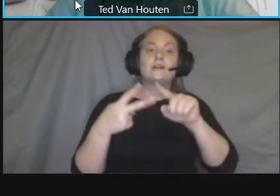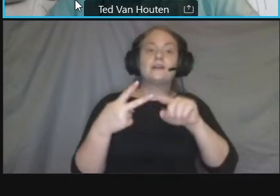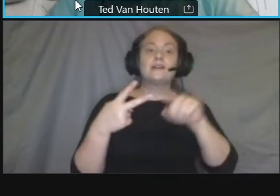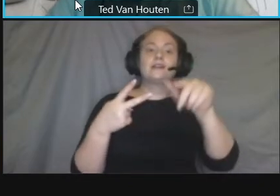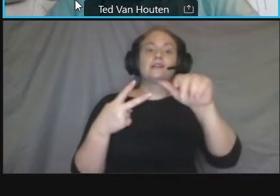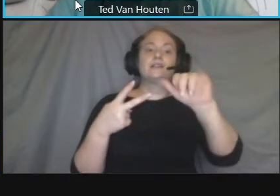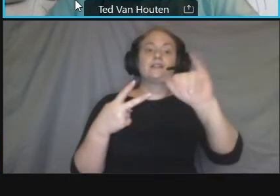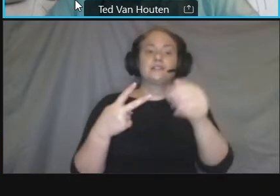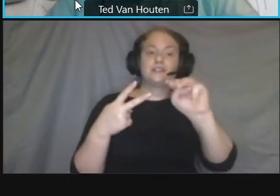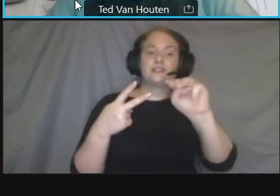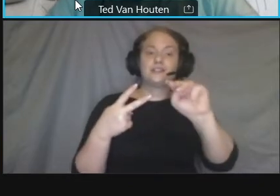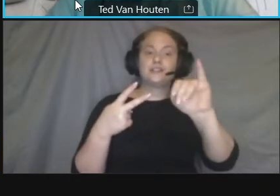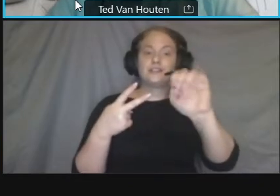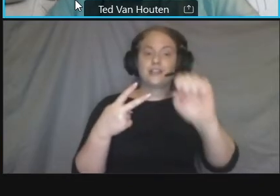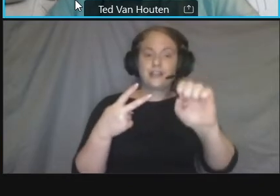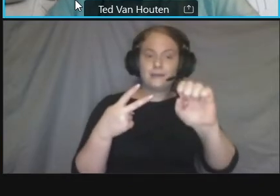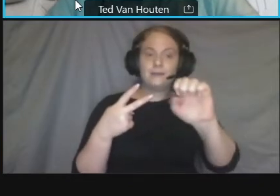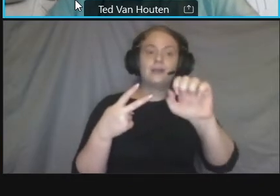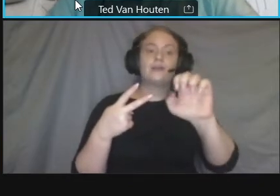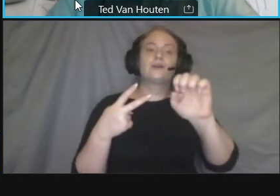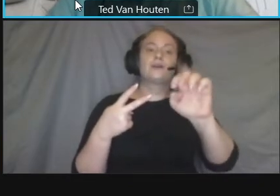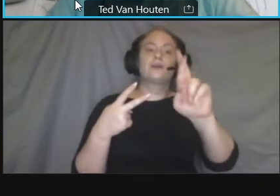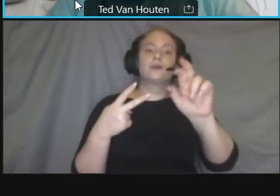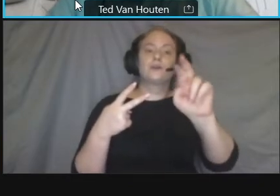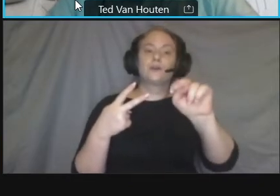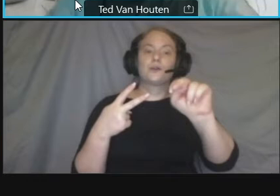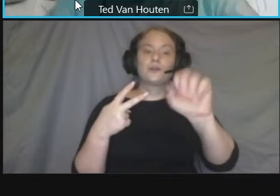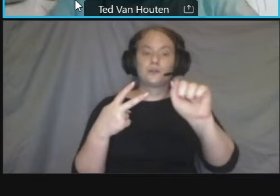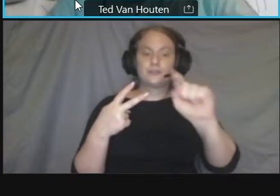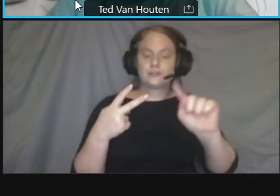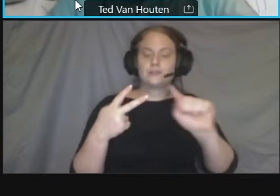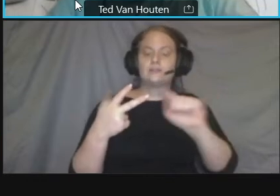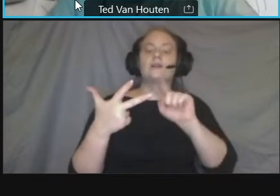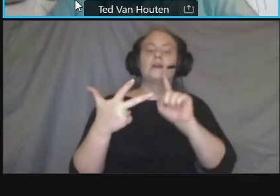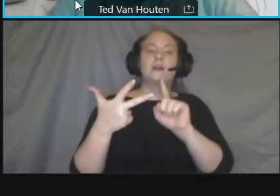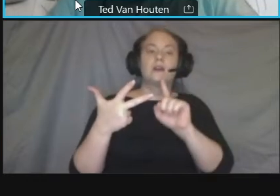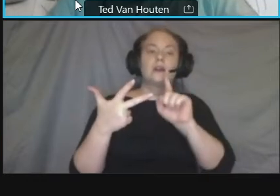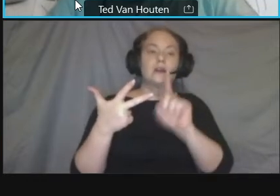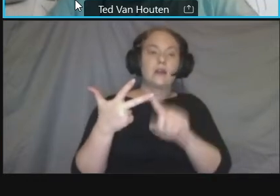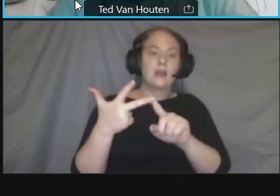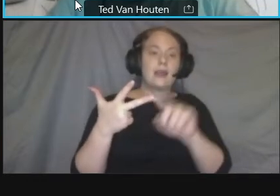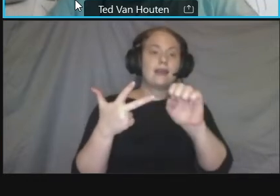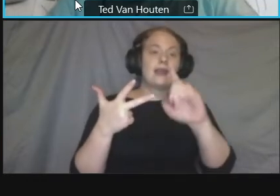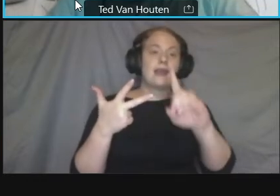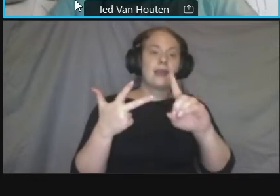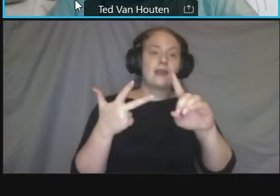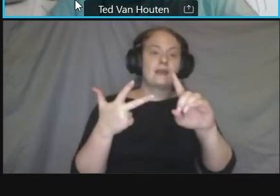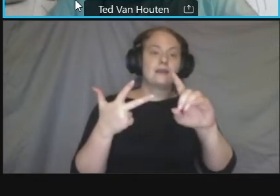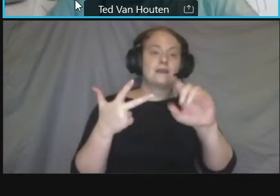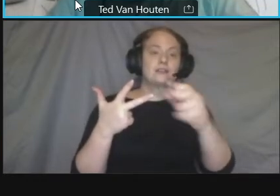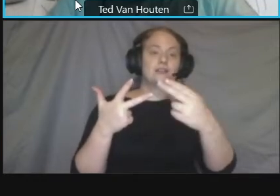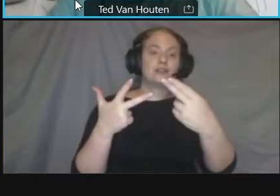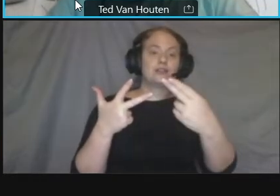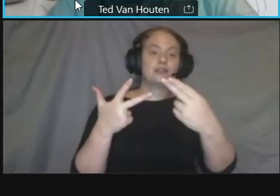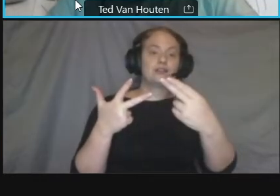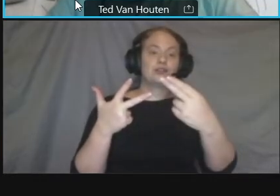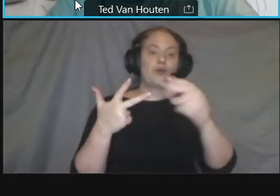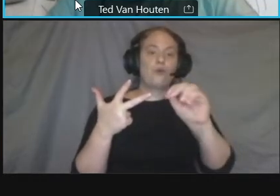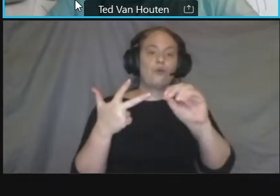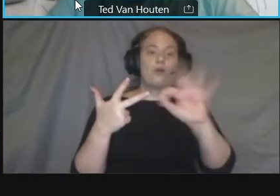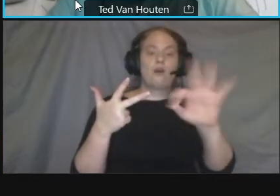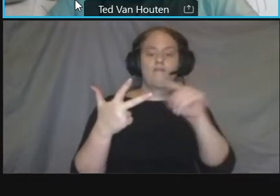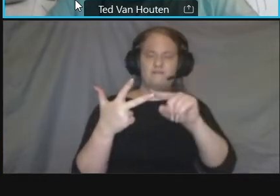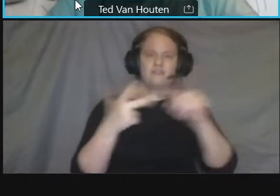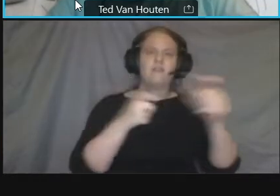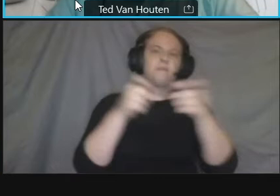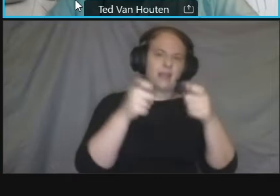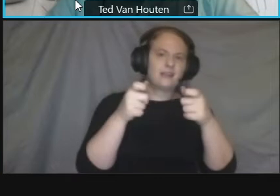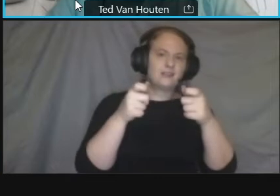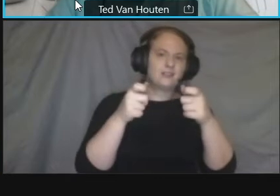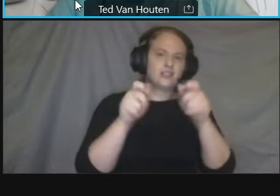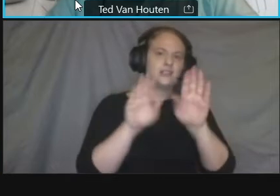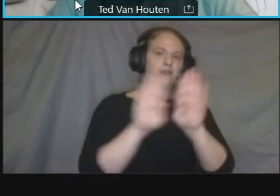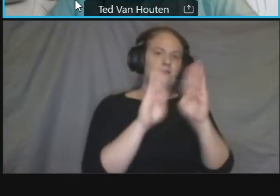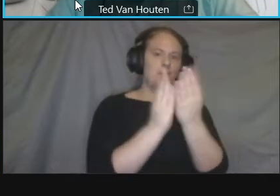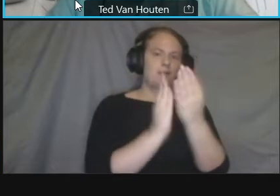who manages uh our branch of the uh of um of ddot um also um on the project team are yvonne felwell